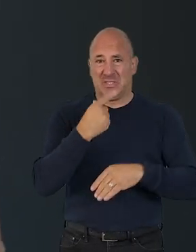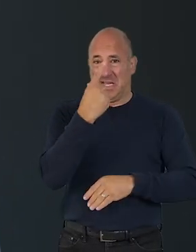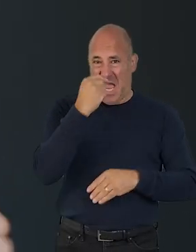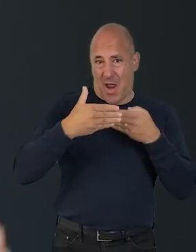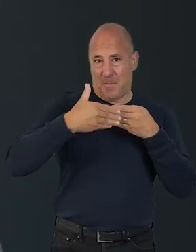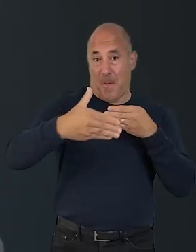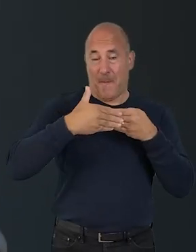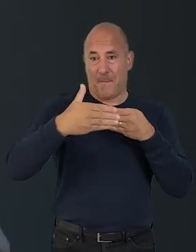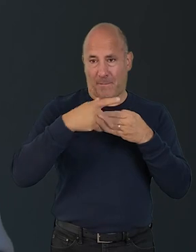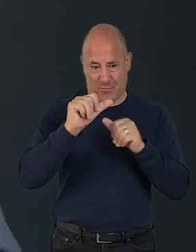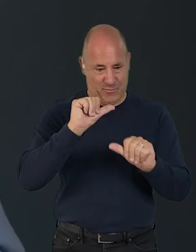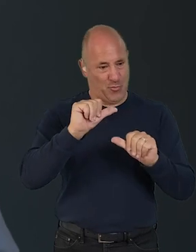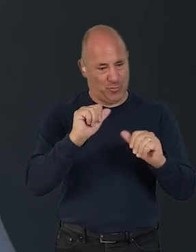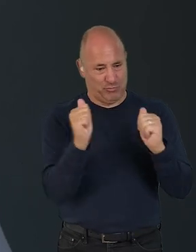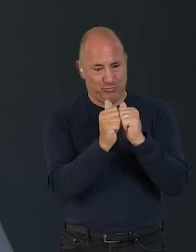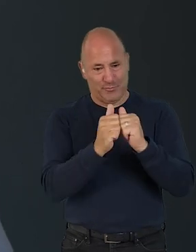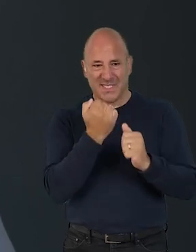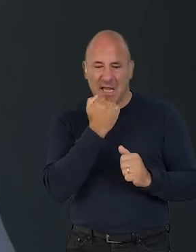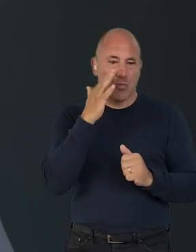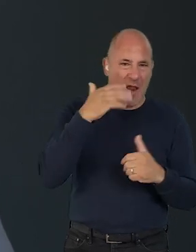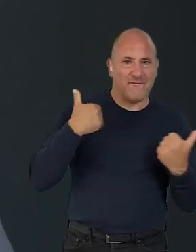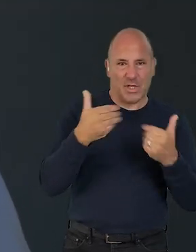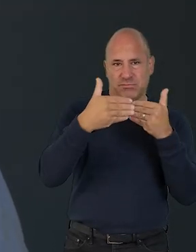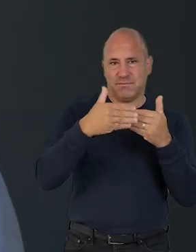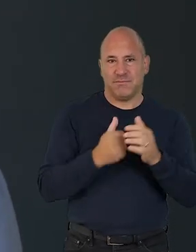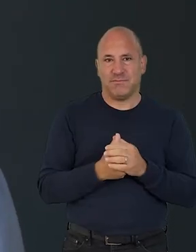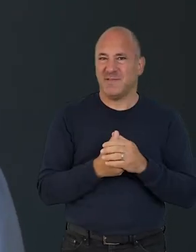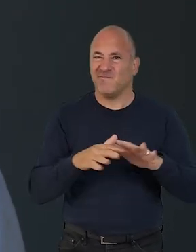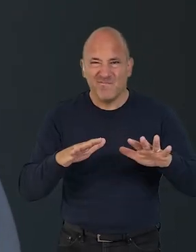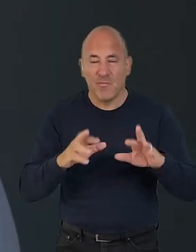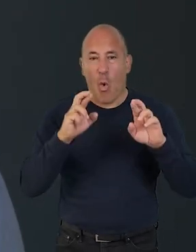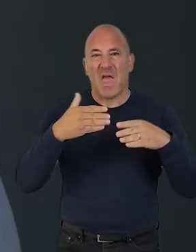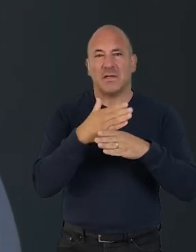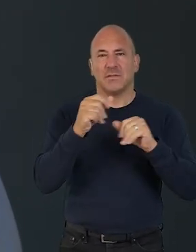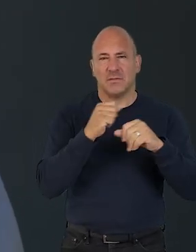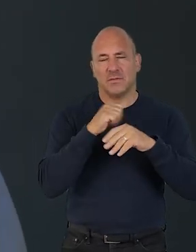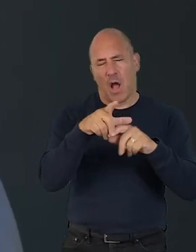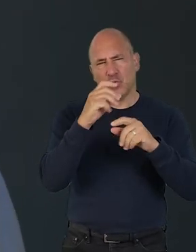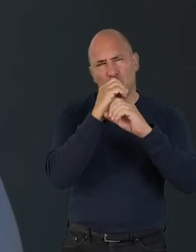to take forward within timescales you have defined. And if not, hopefully this exercise has supported you